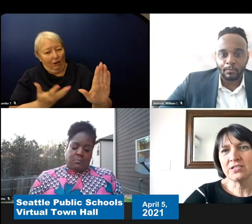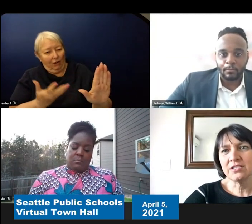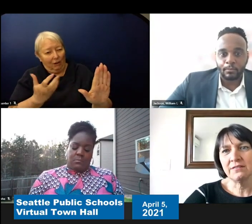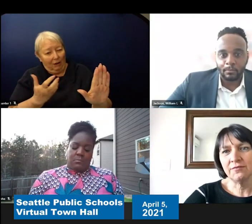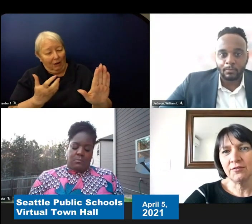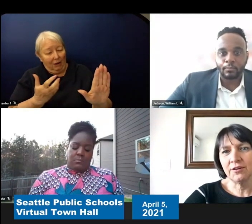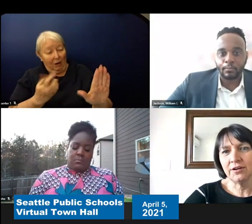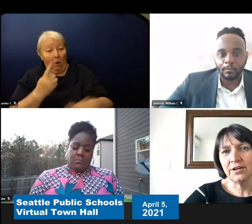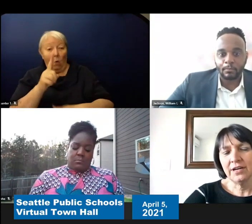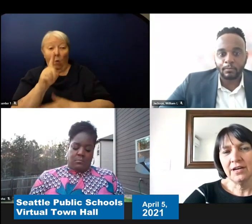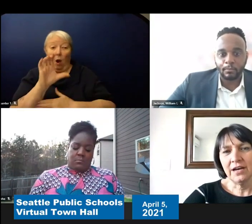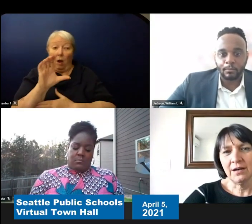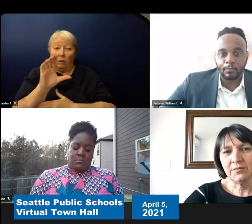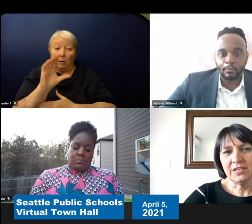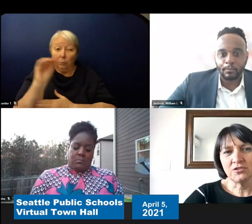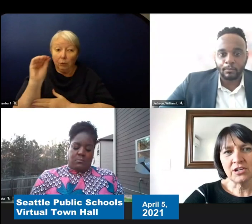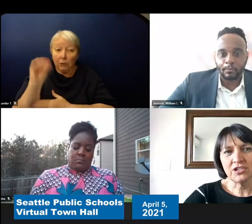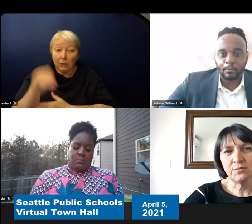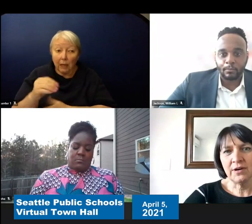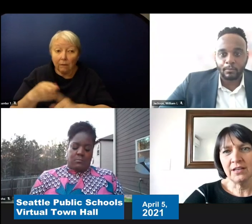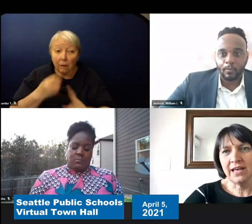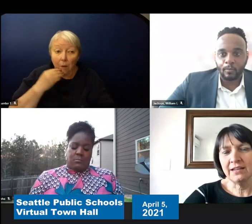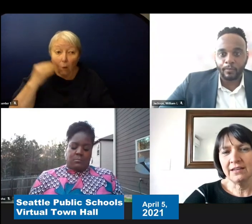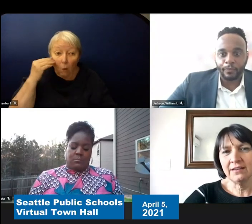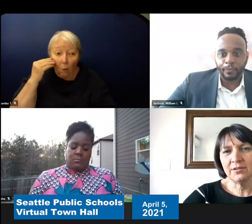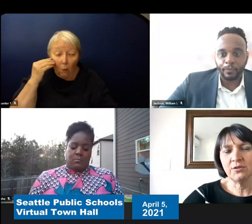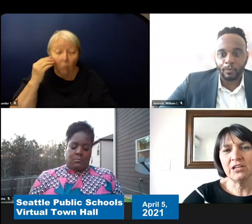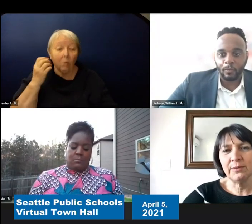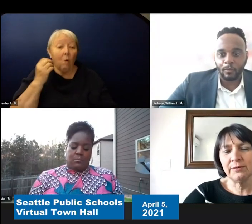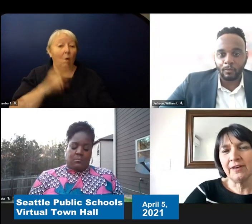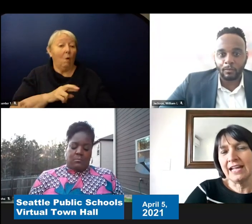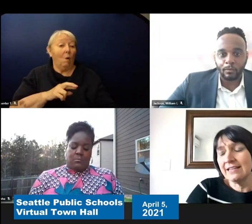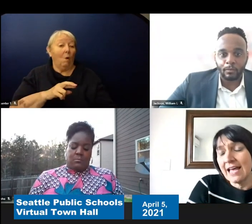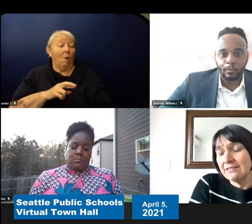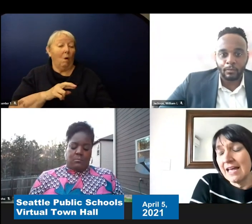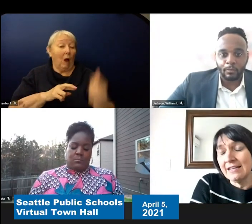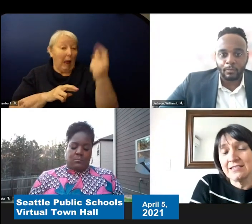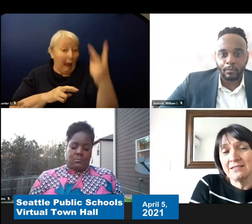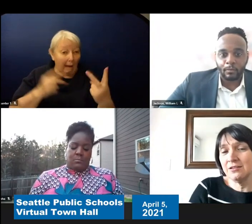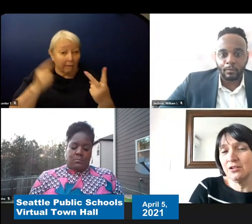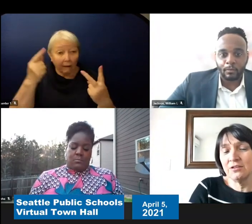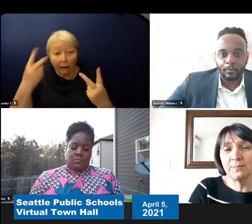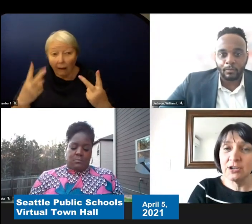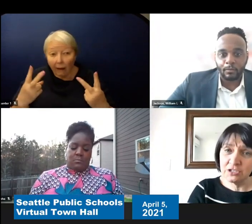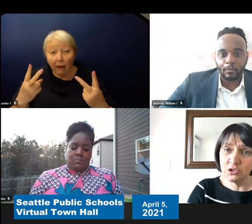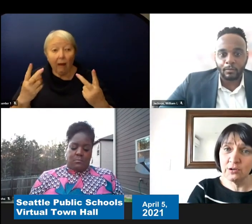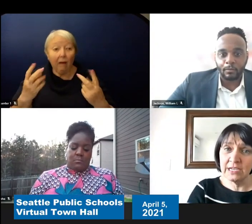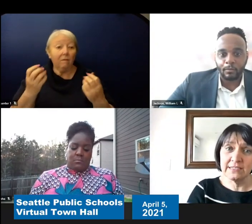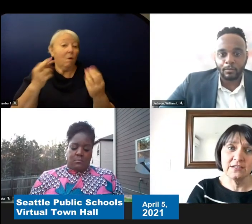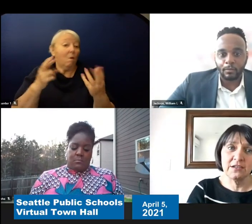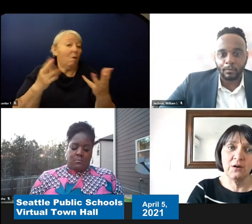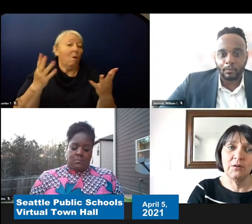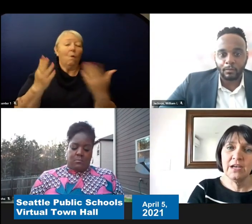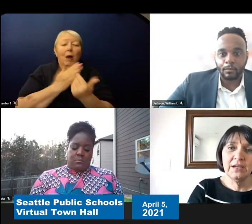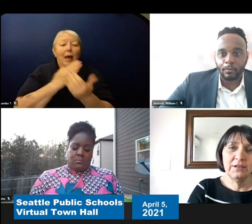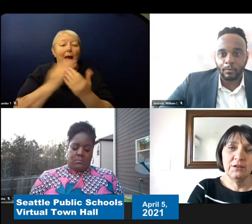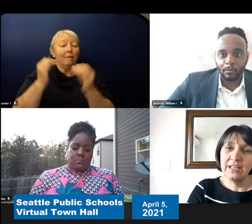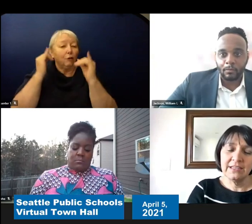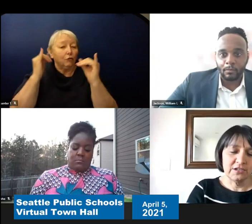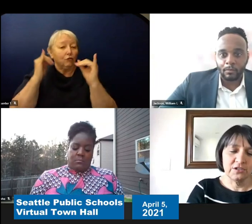for the instruction model that is going to be provided. That that is you know it's a personal choice. And so know that there is no wrong